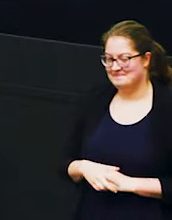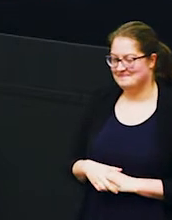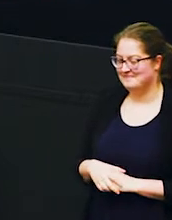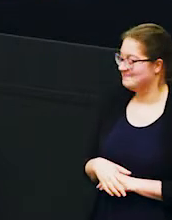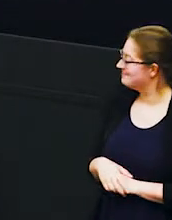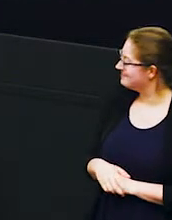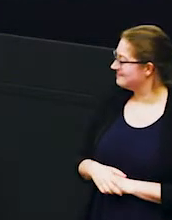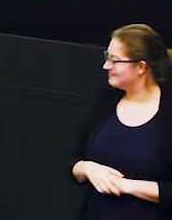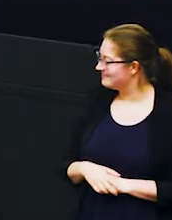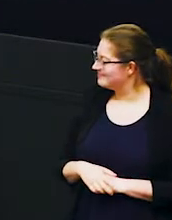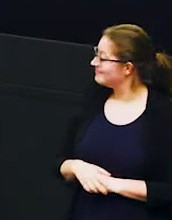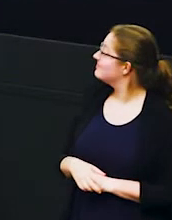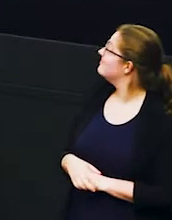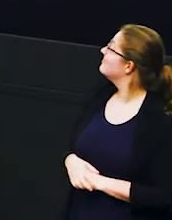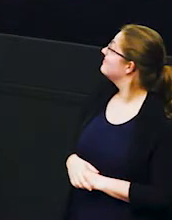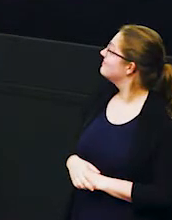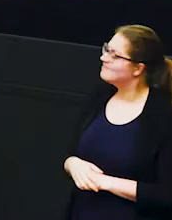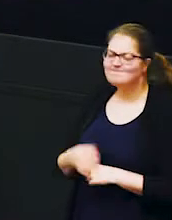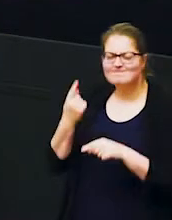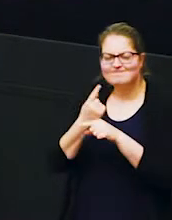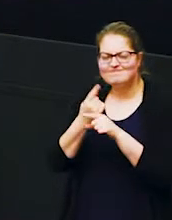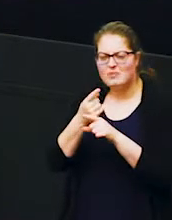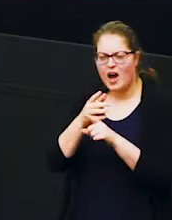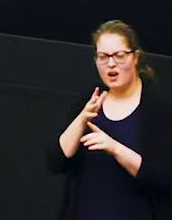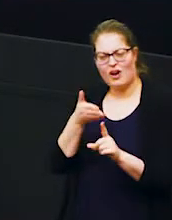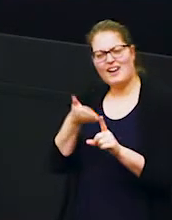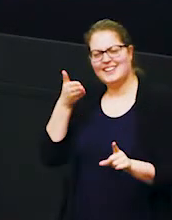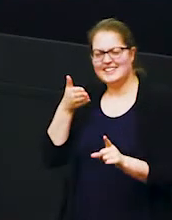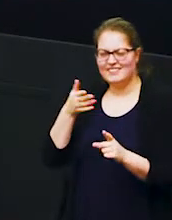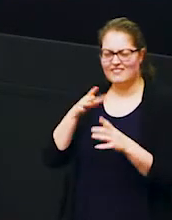now i want to talk a bit more about identifying elephants and this is something we do in the field